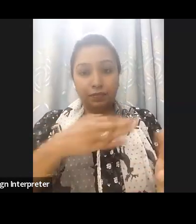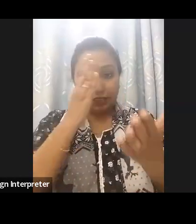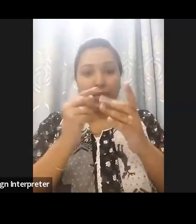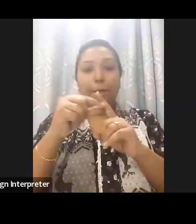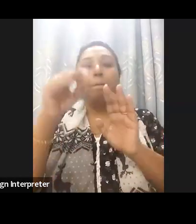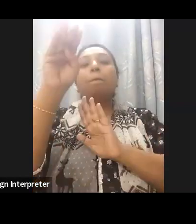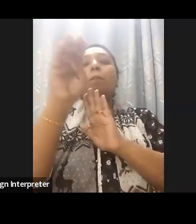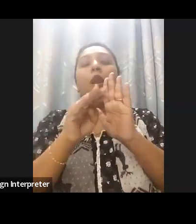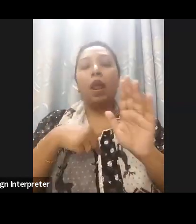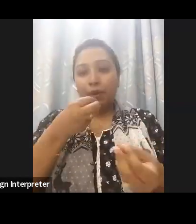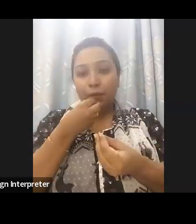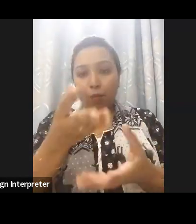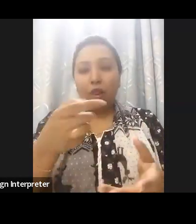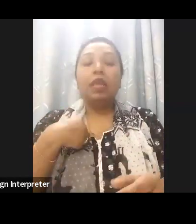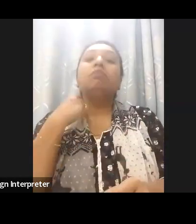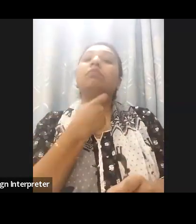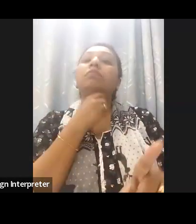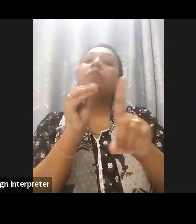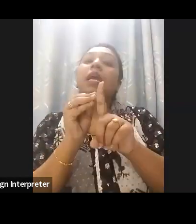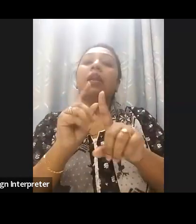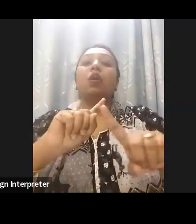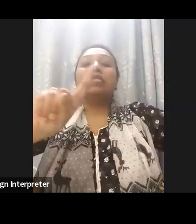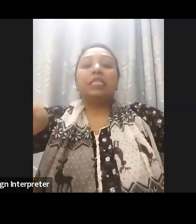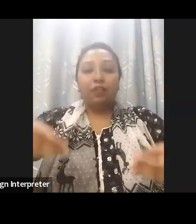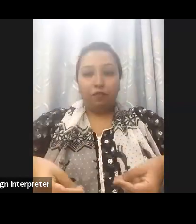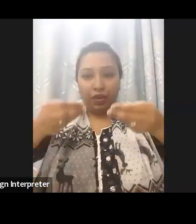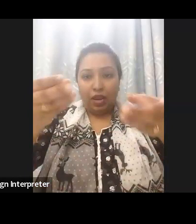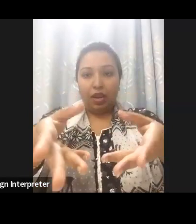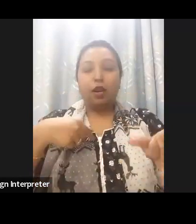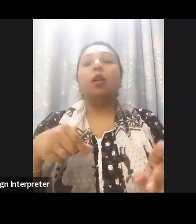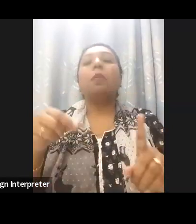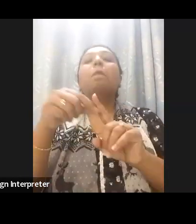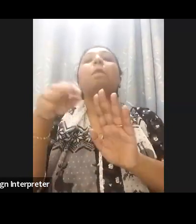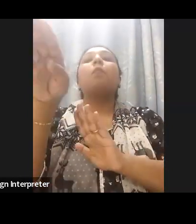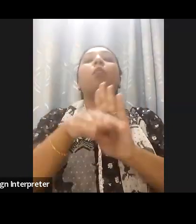the training and certification program under the International Association for Accessibility